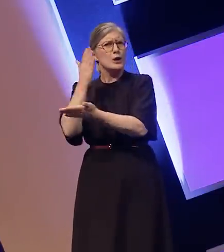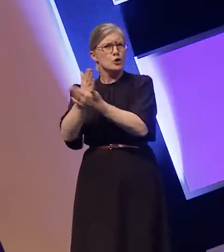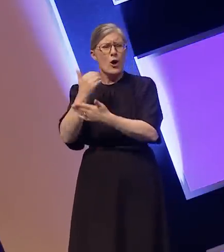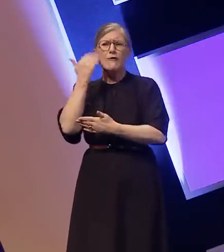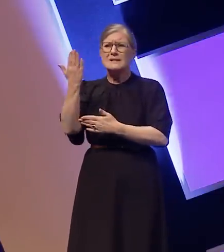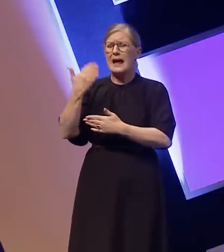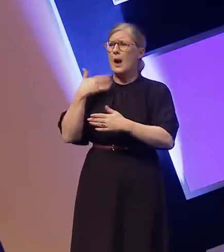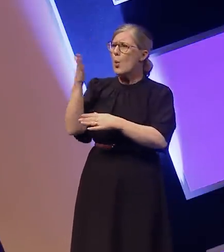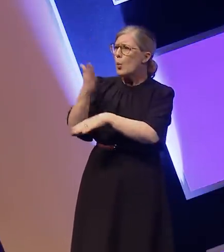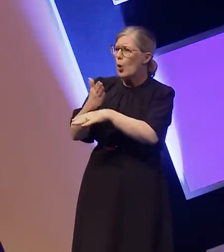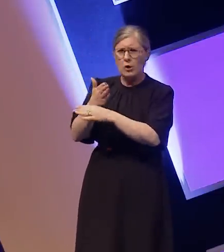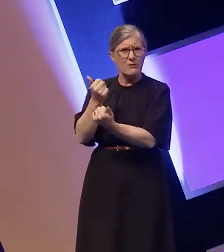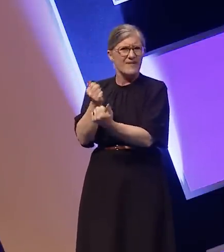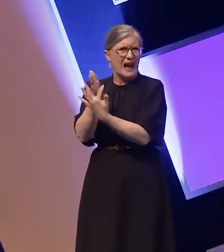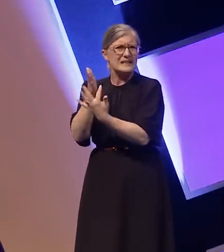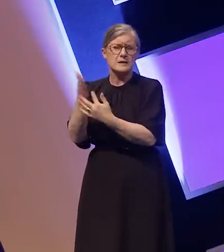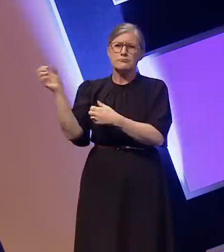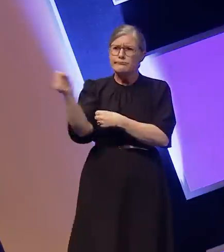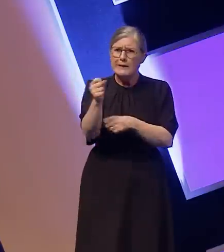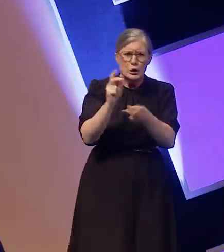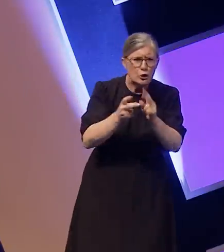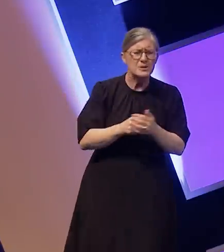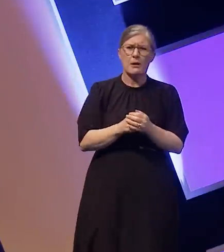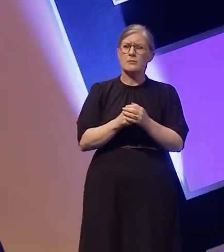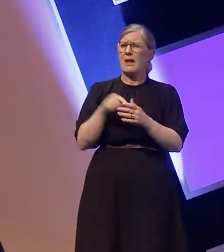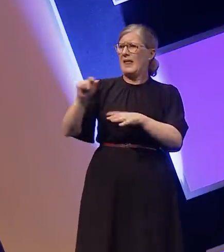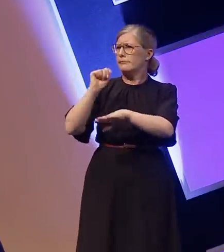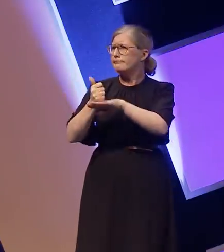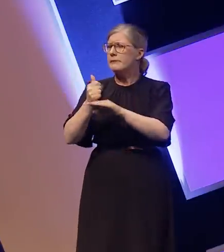I always have an interpreter, and they created a deaf awareness video for every new